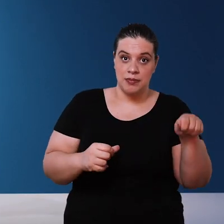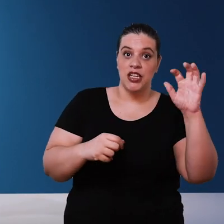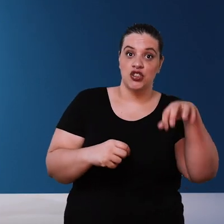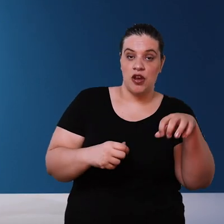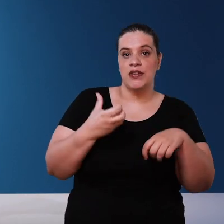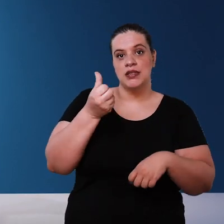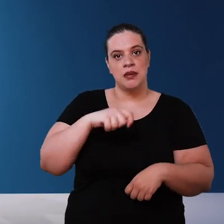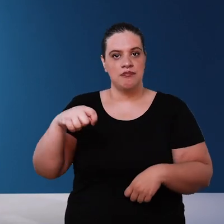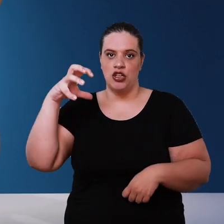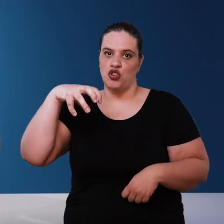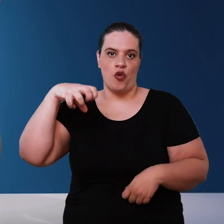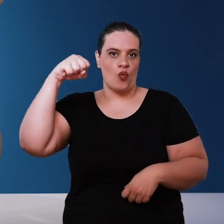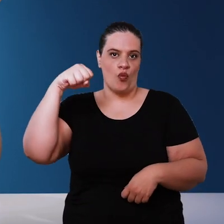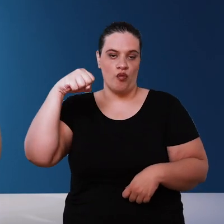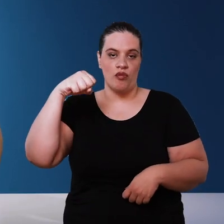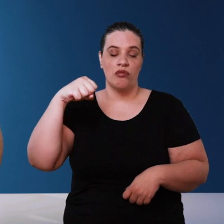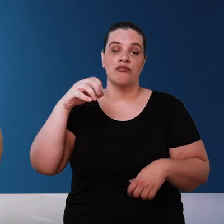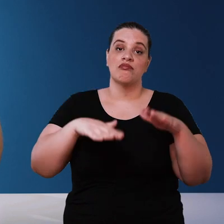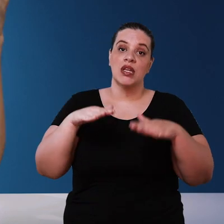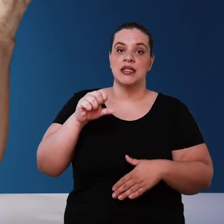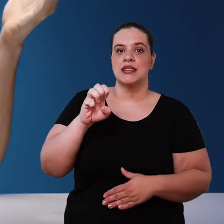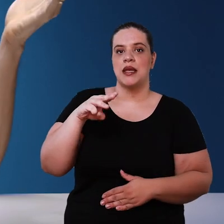months of rain in some places in the semiarid you have an